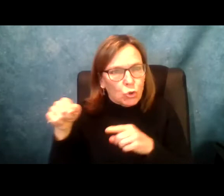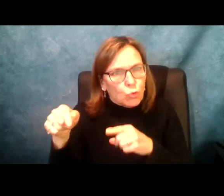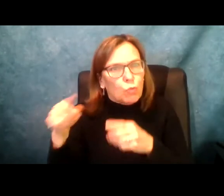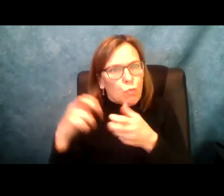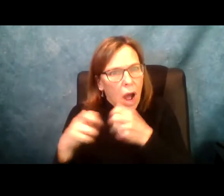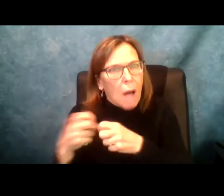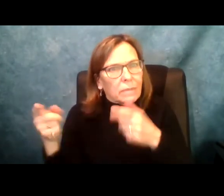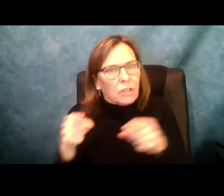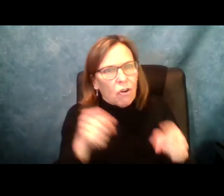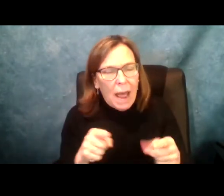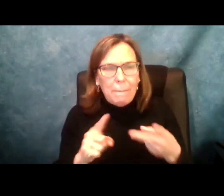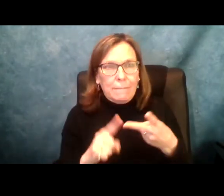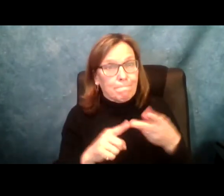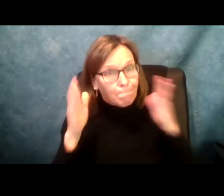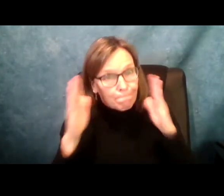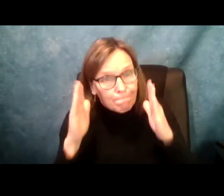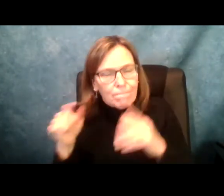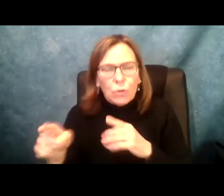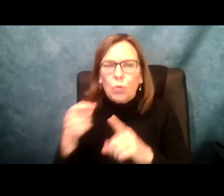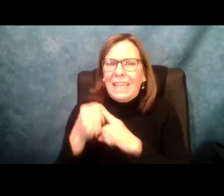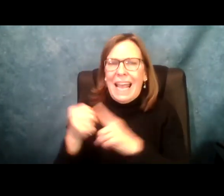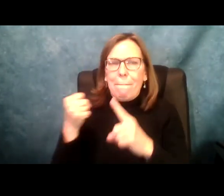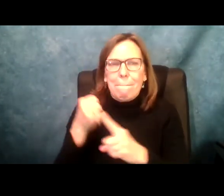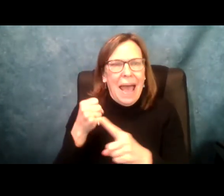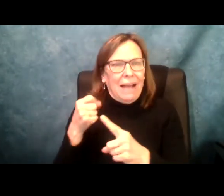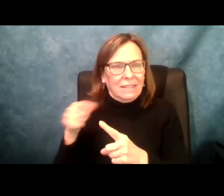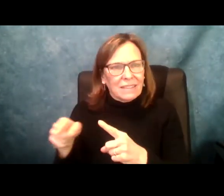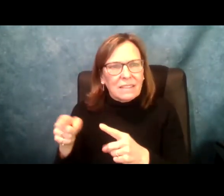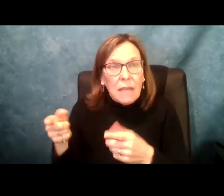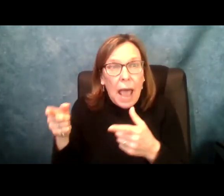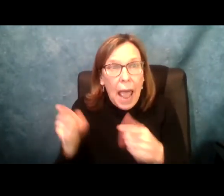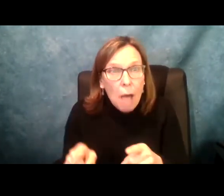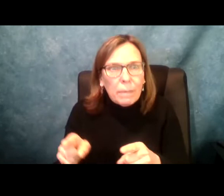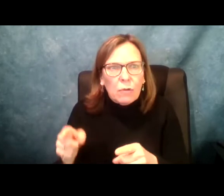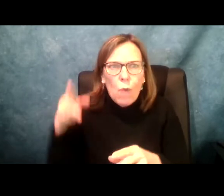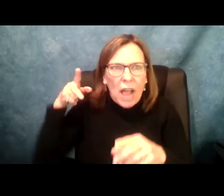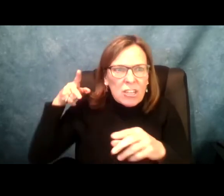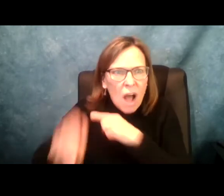making sure that your legislators hear about the